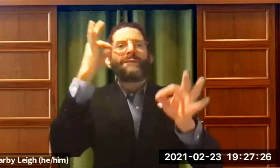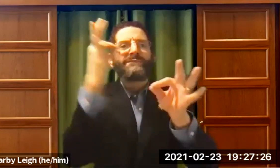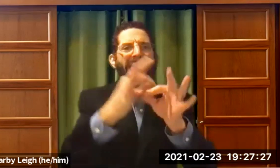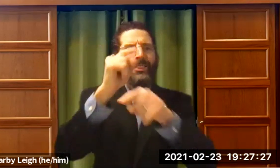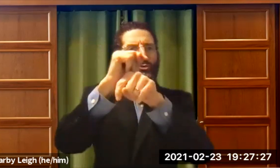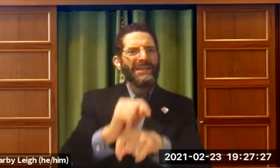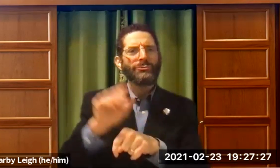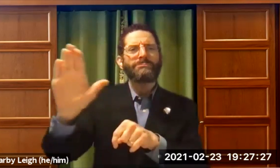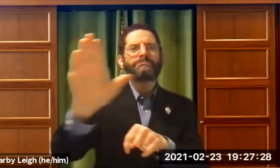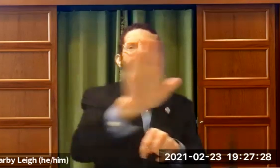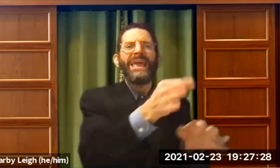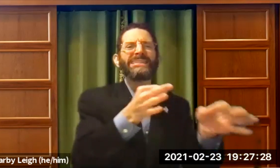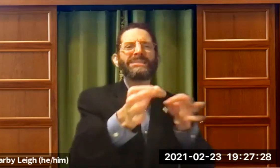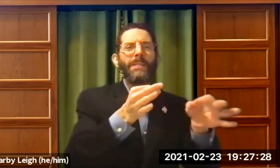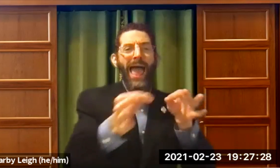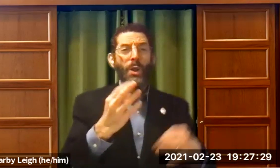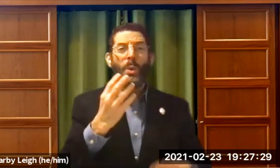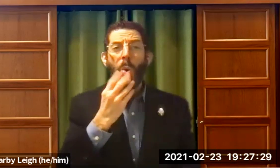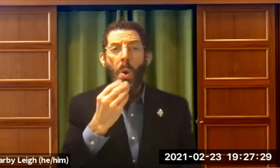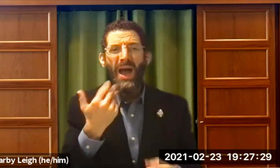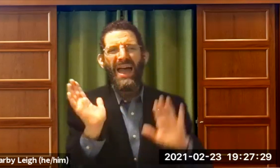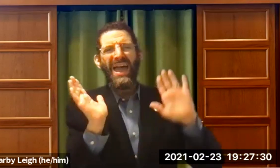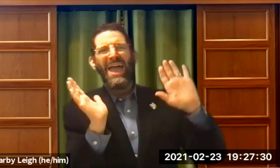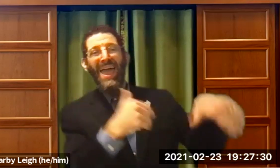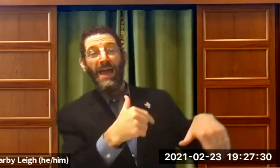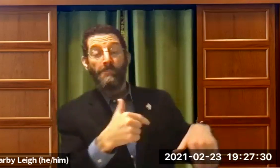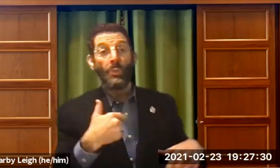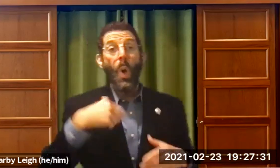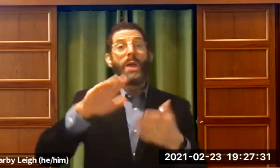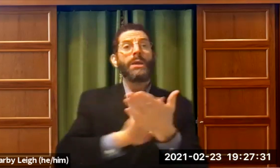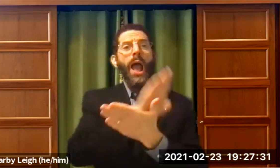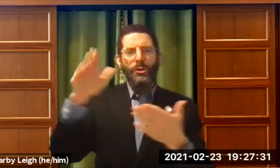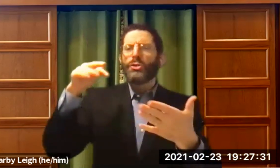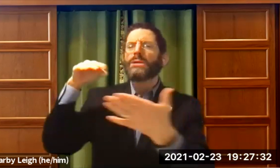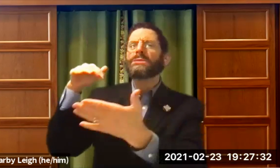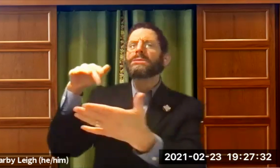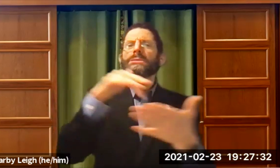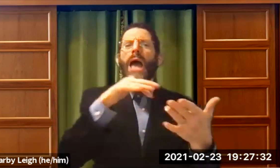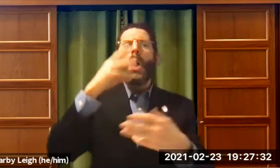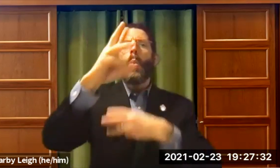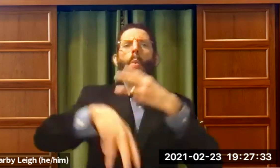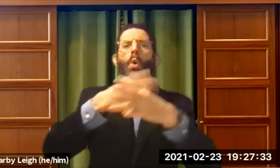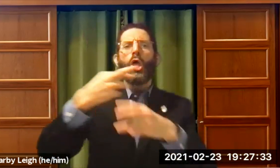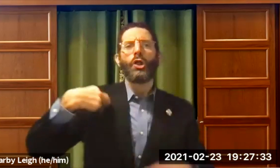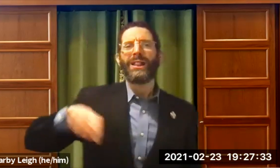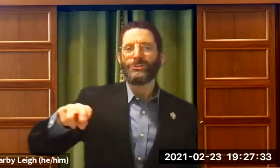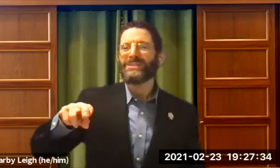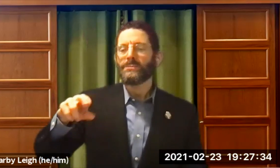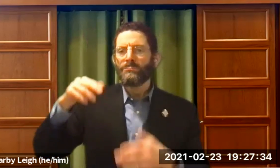I wanted to look at other faiths and other traditions. You know, knew enough about Judaism. I'd studied things in college.